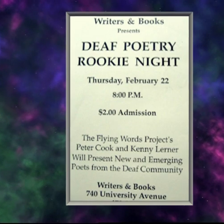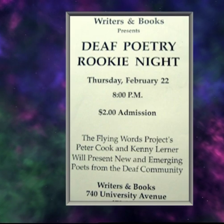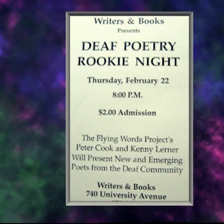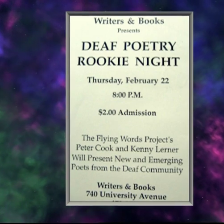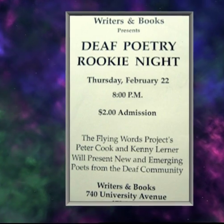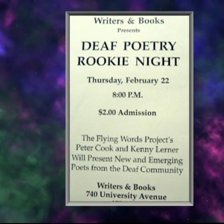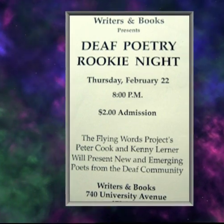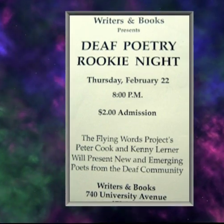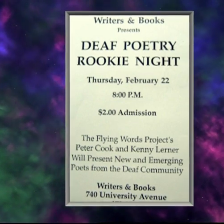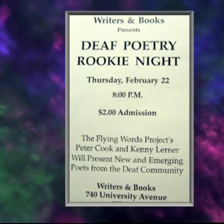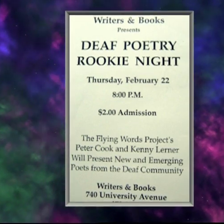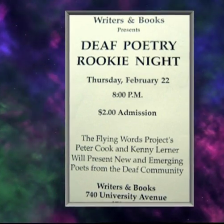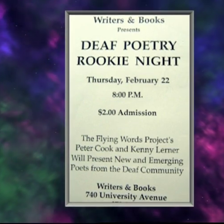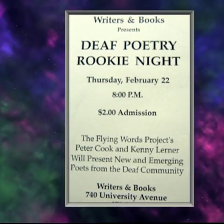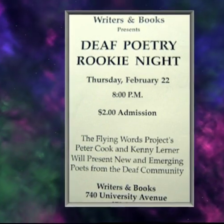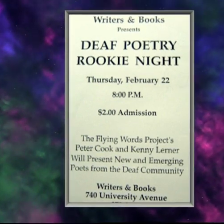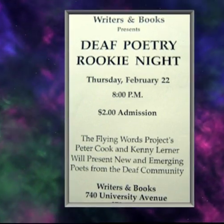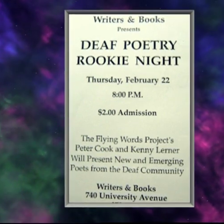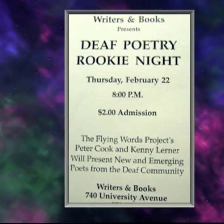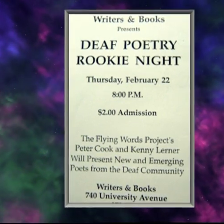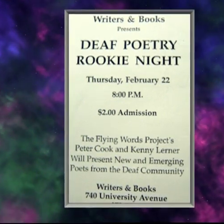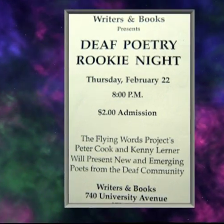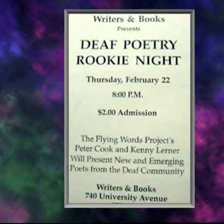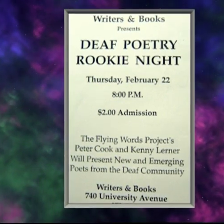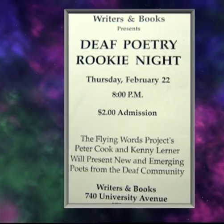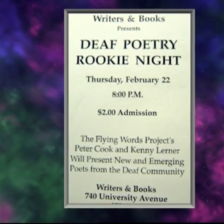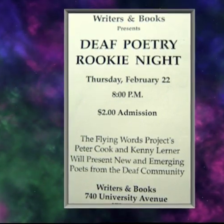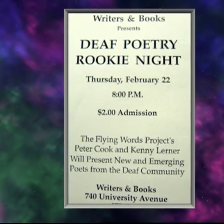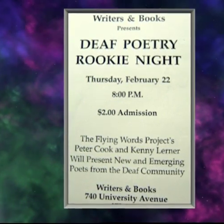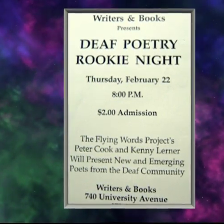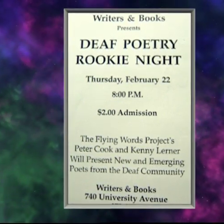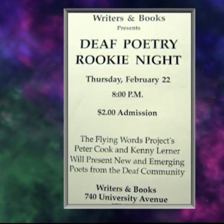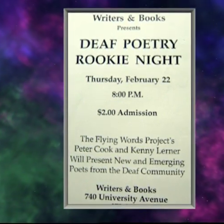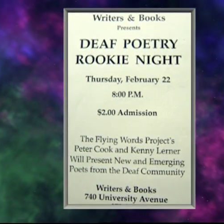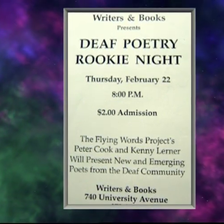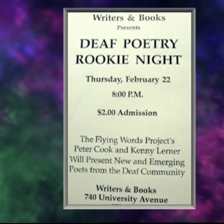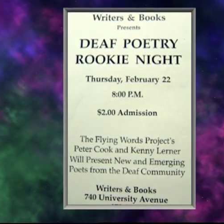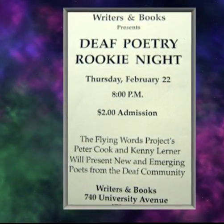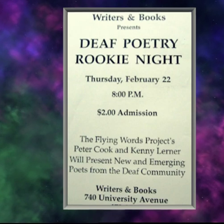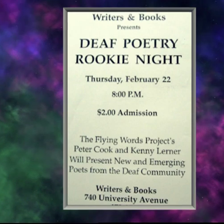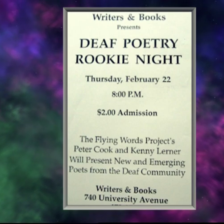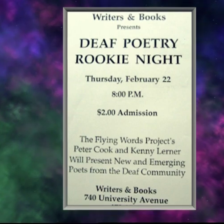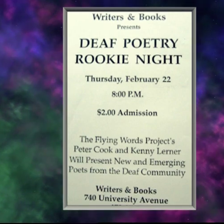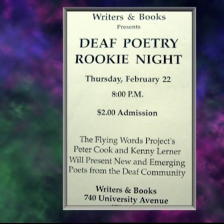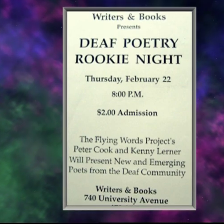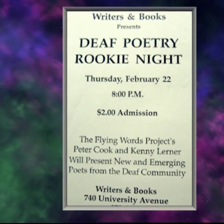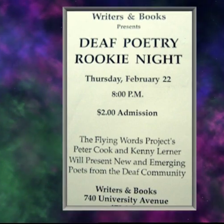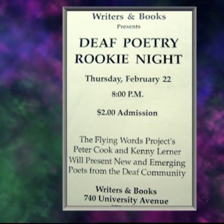So that's something we founded. Anybody who wanted could show us their work and we would help them refine it.